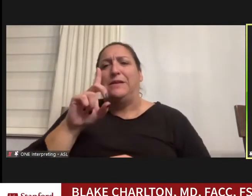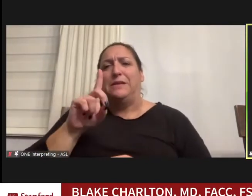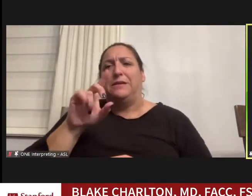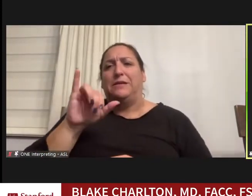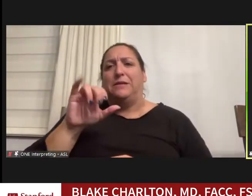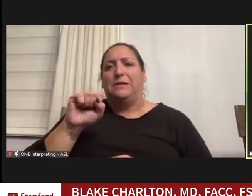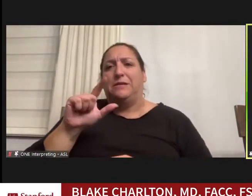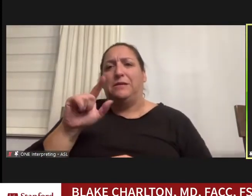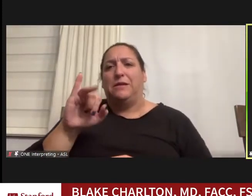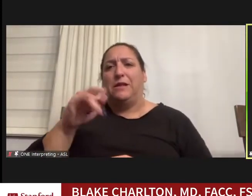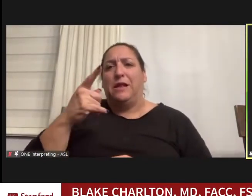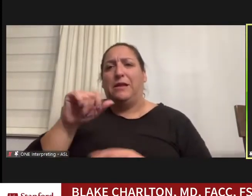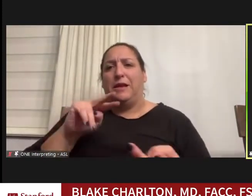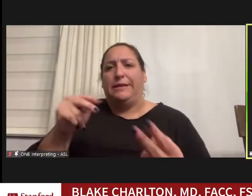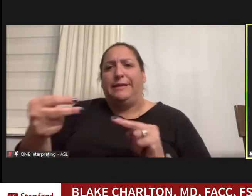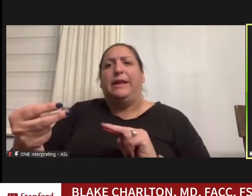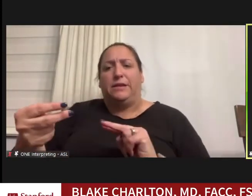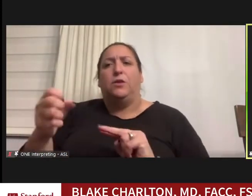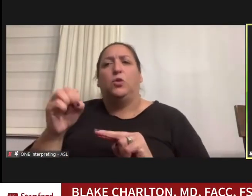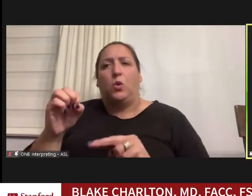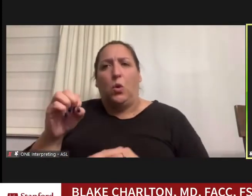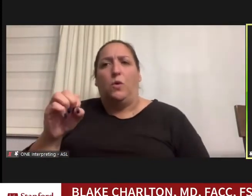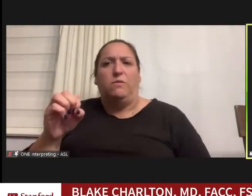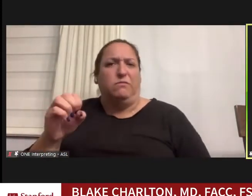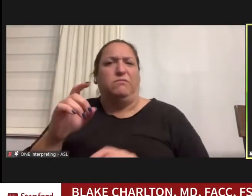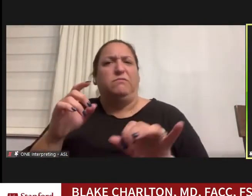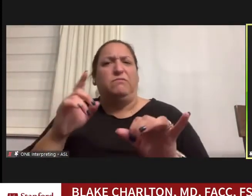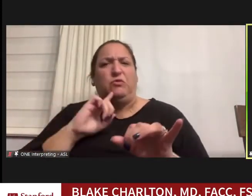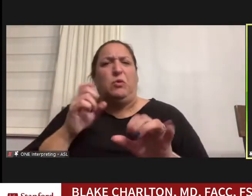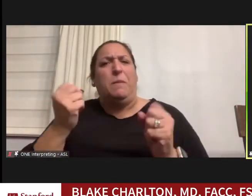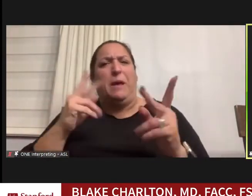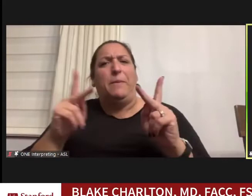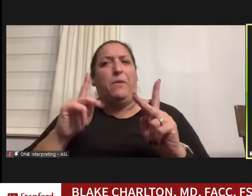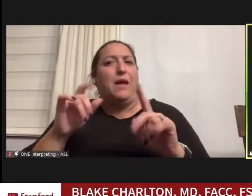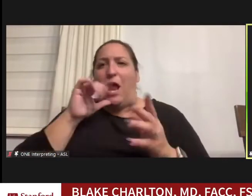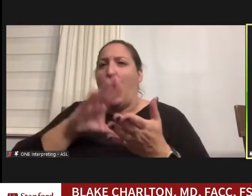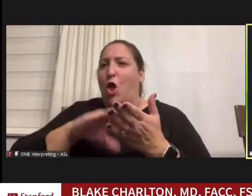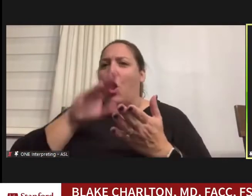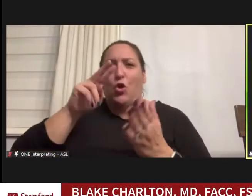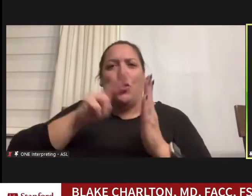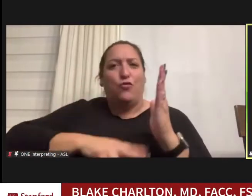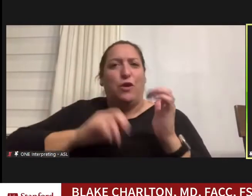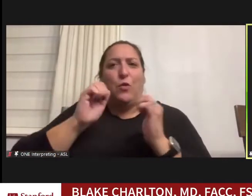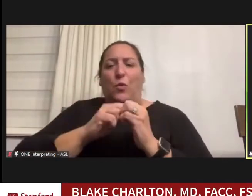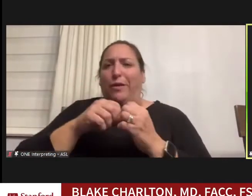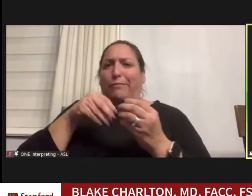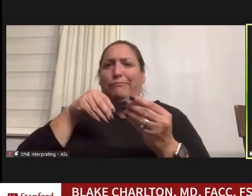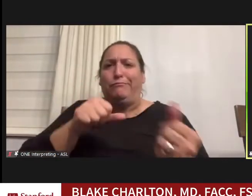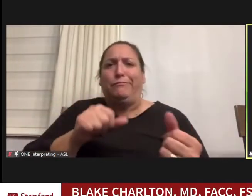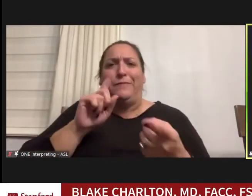bus like special ed people do, and I learned to read with fluency when I was about 13 years old.